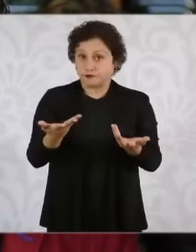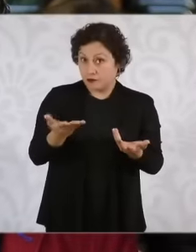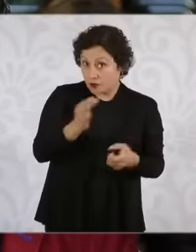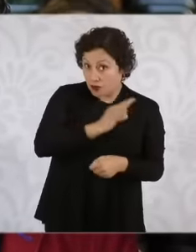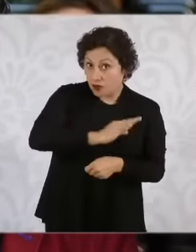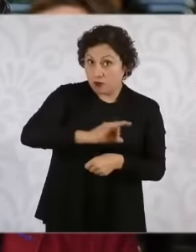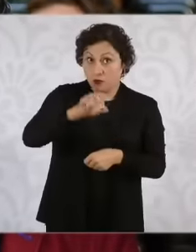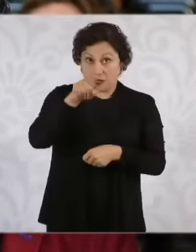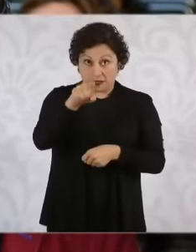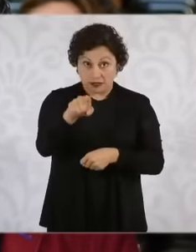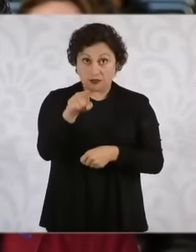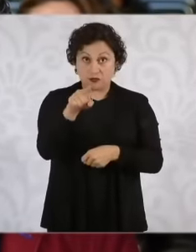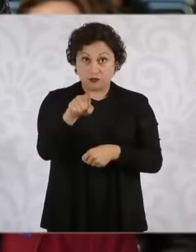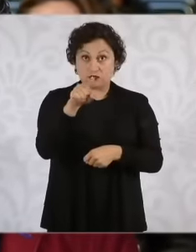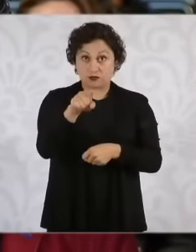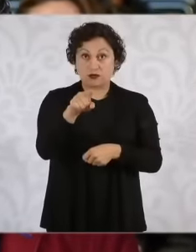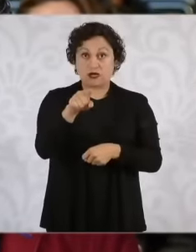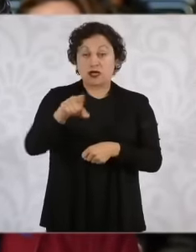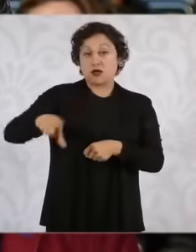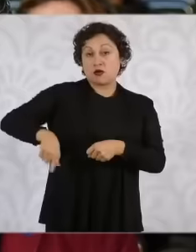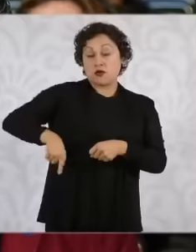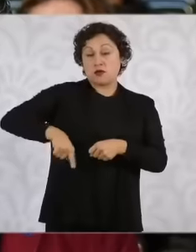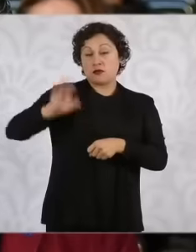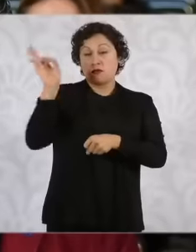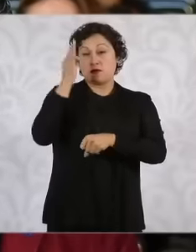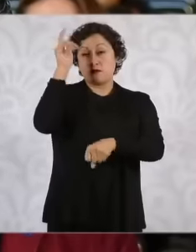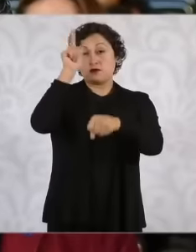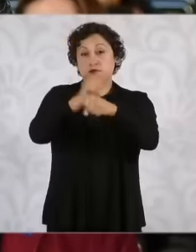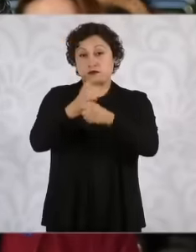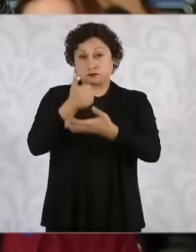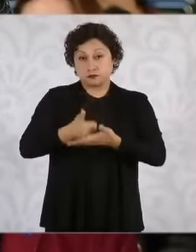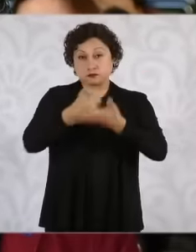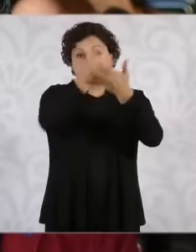the entity of the federation so that this conflict is definitively over.